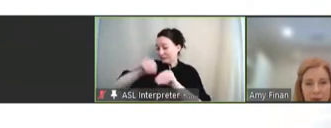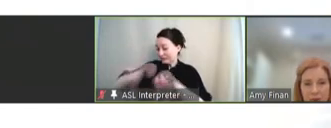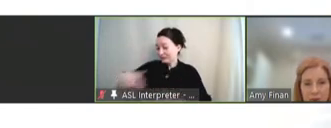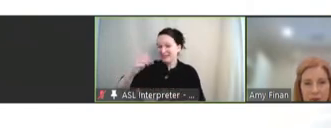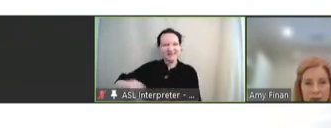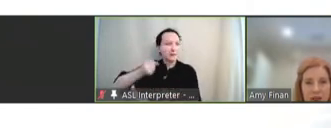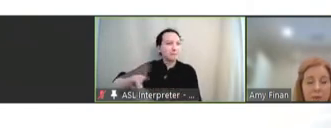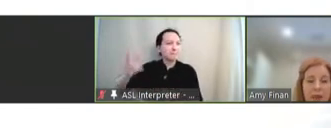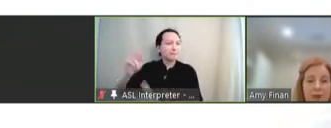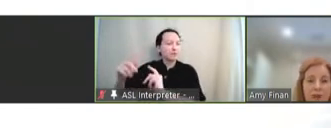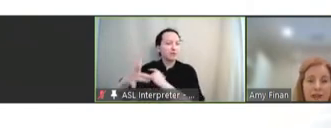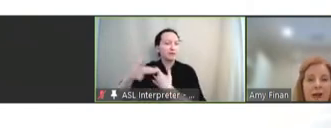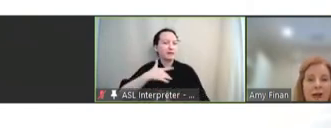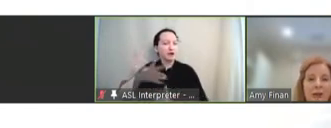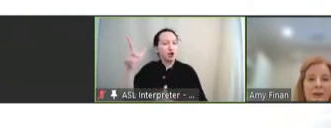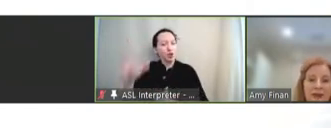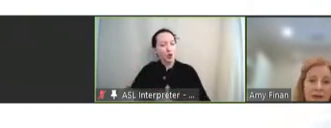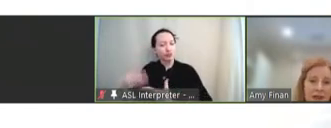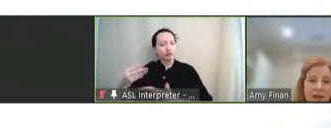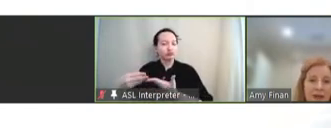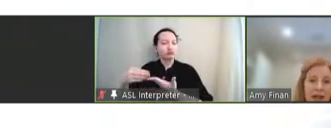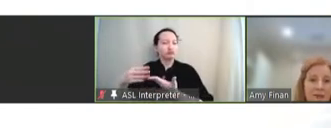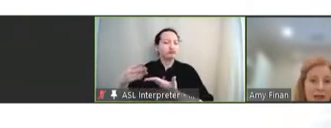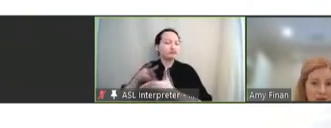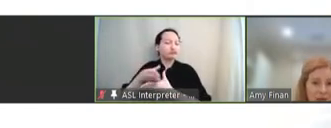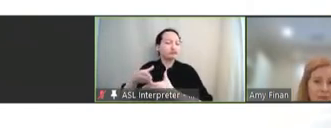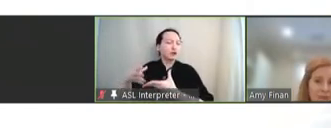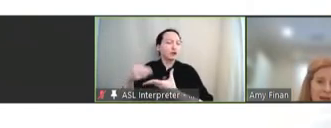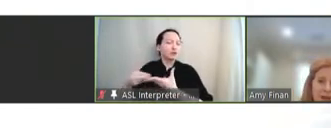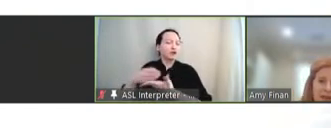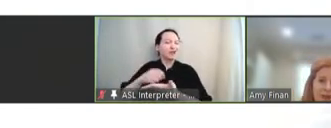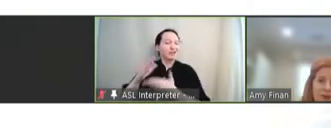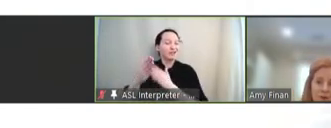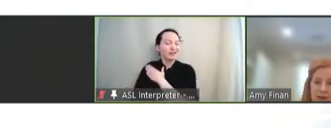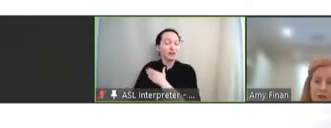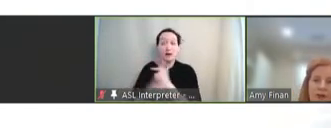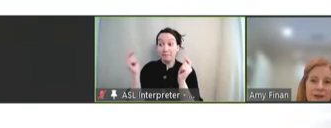low and middle-income countries but that they can then pivot rapidly to address a crisis.